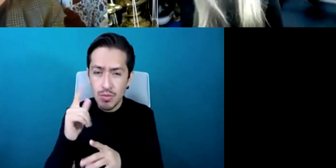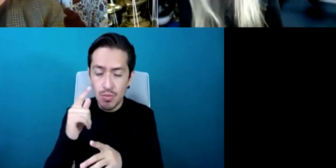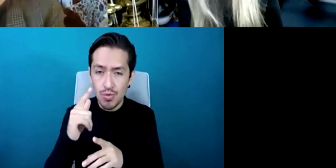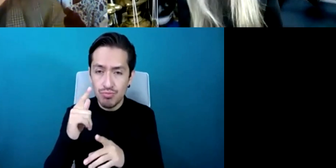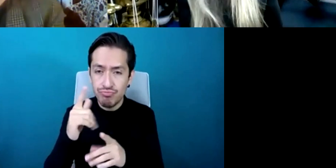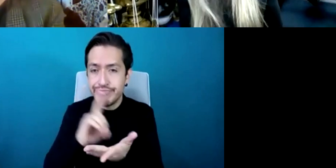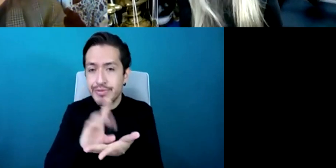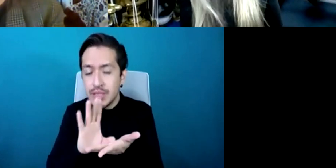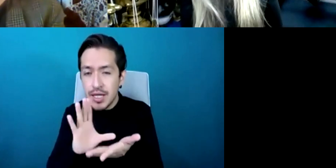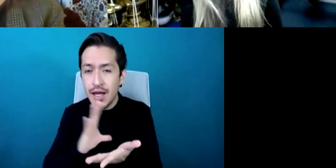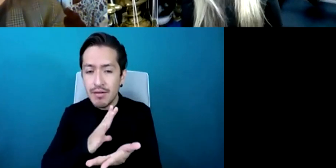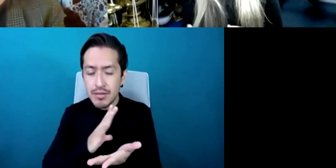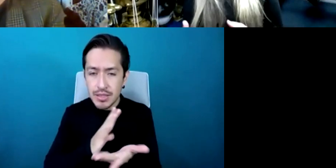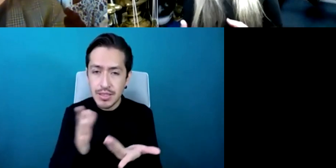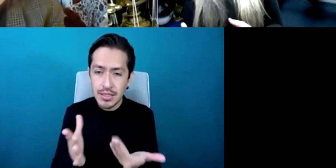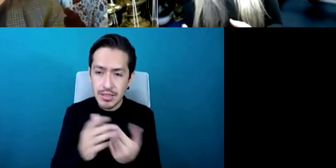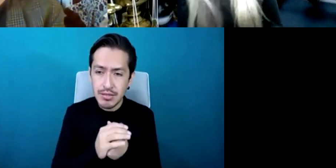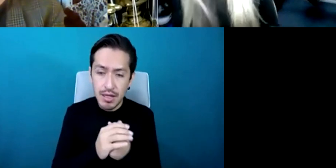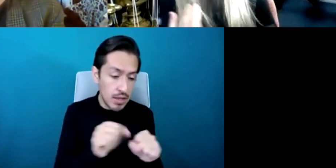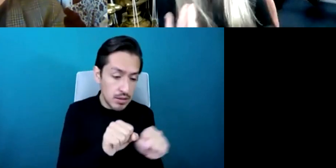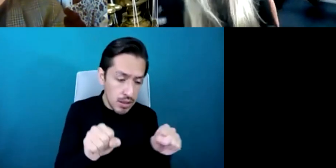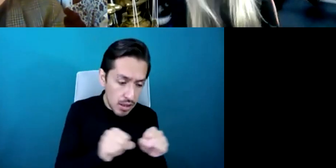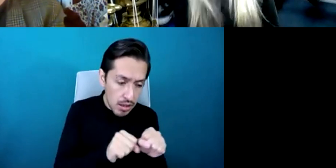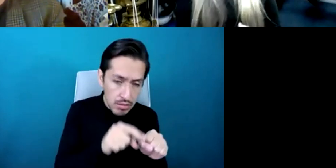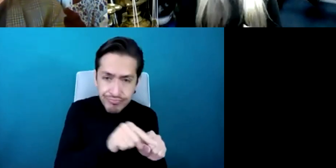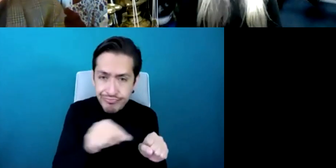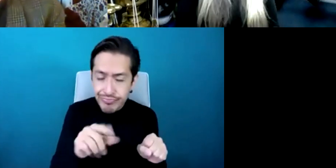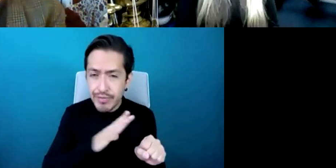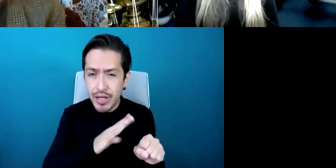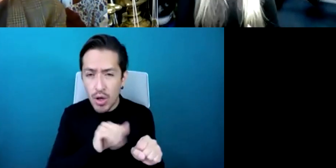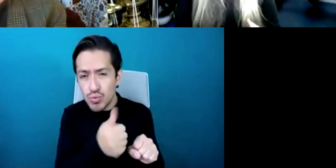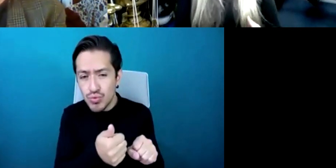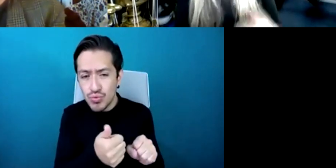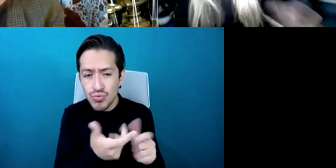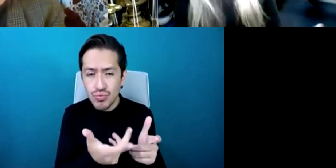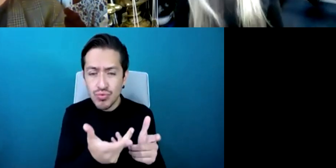teachers there i mean when i was there once a week there was a support teacher for hearing impaired